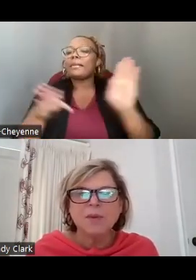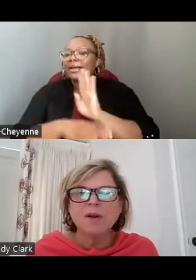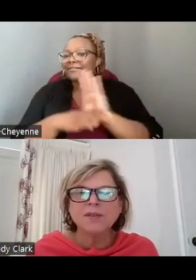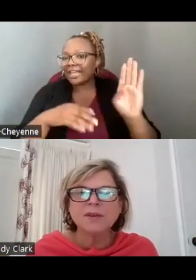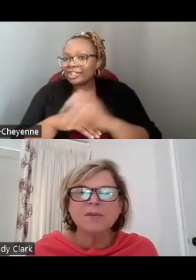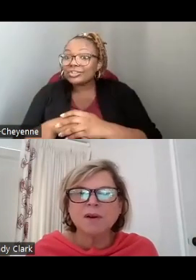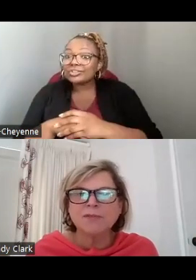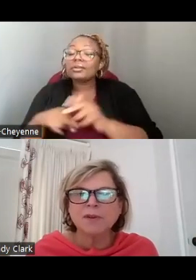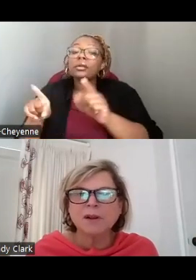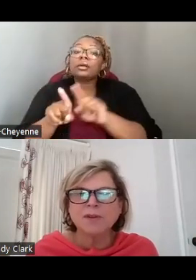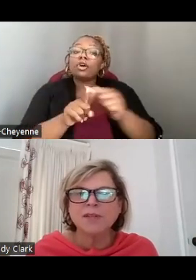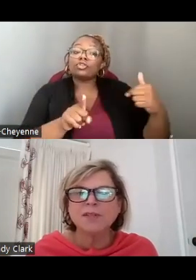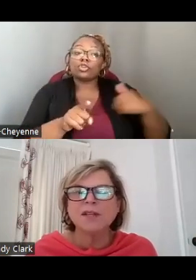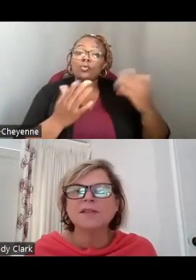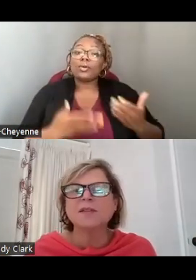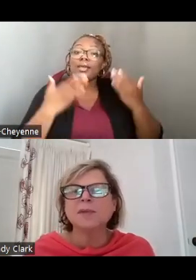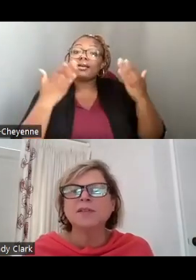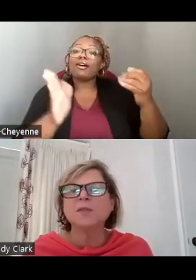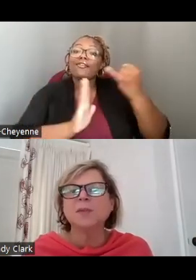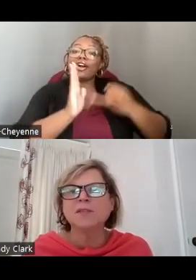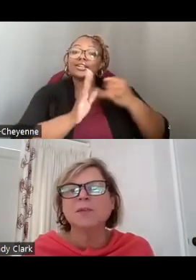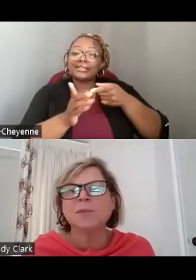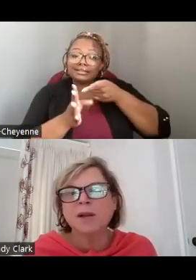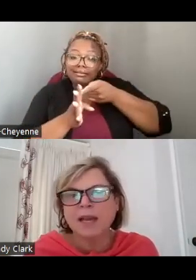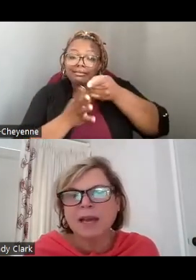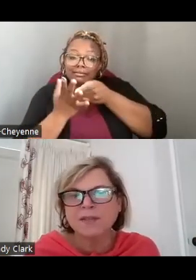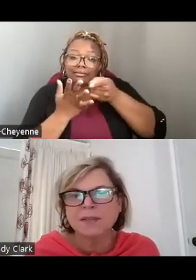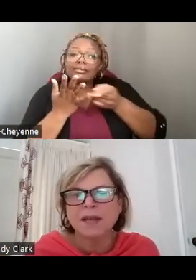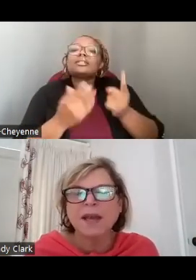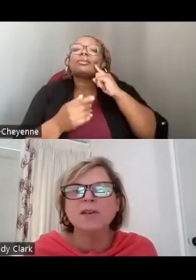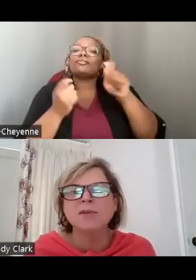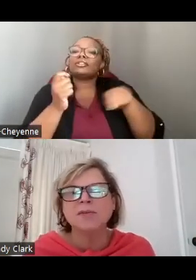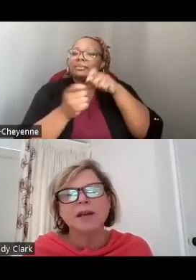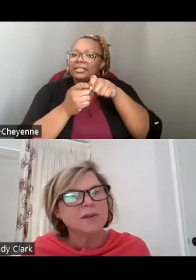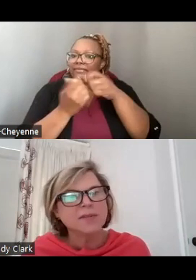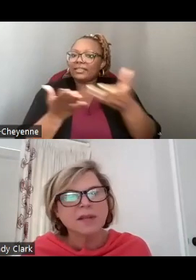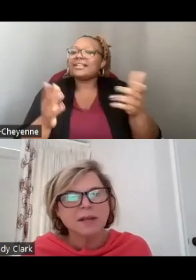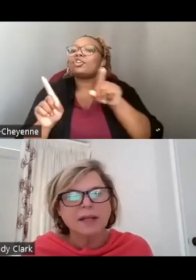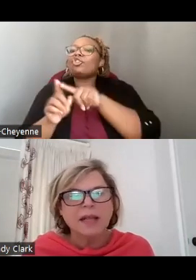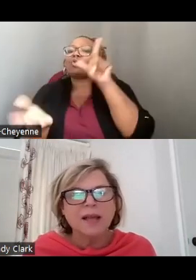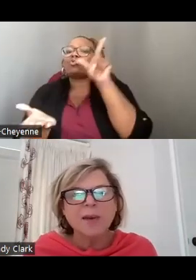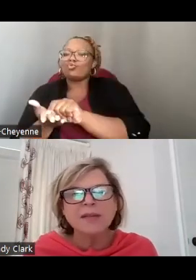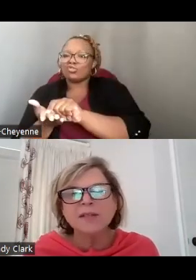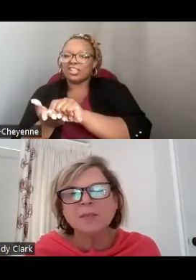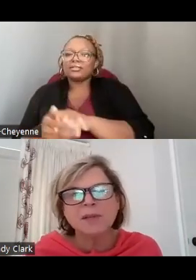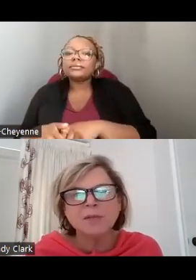WE ALSO OFFER ARTISTIC DISCIPLINE-SPECIFIC BROADCASTS AND NEWSLETTERS AND BY DISCIPLINES